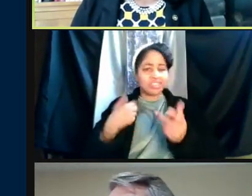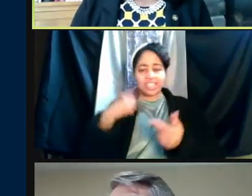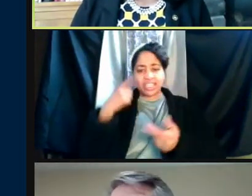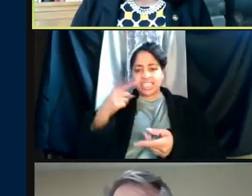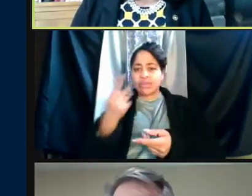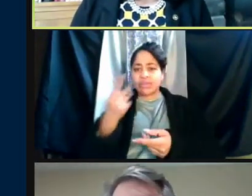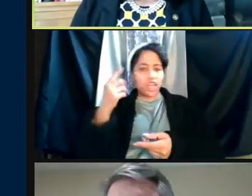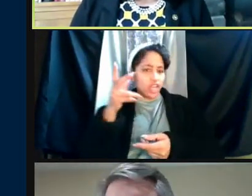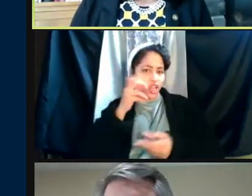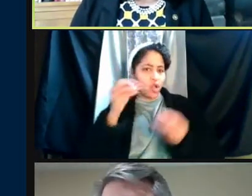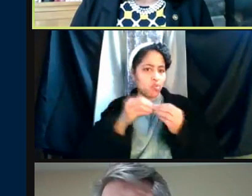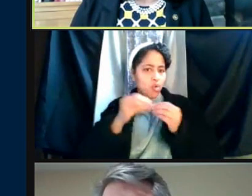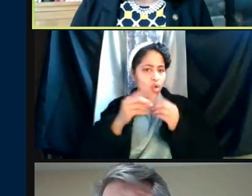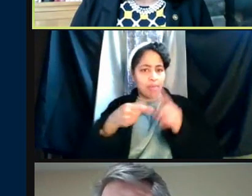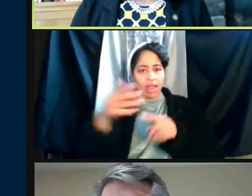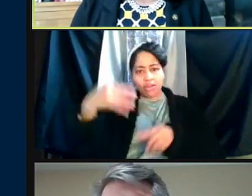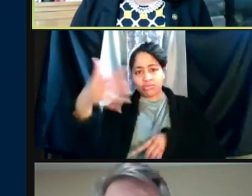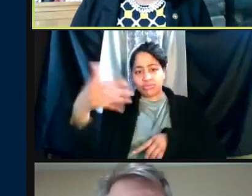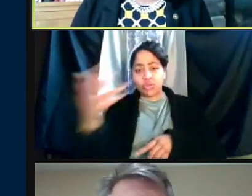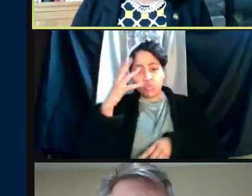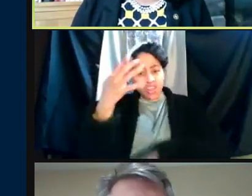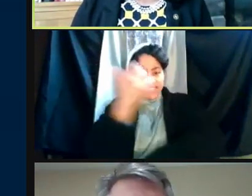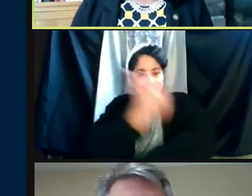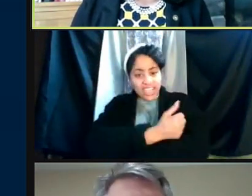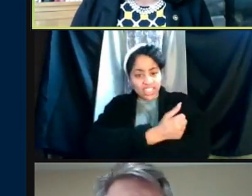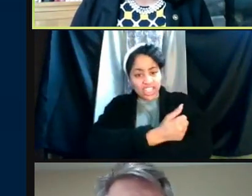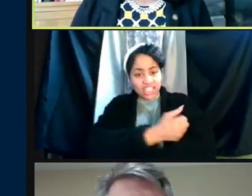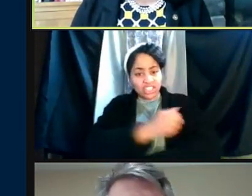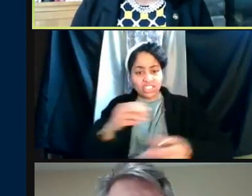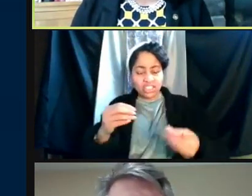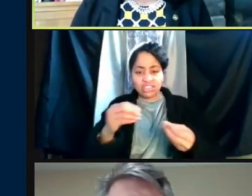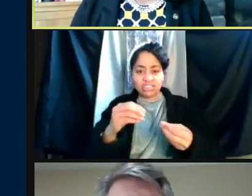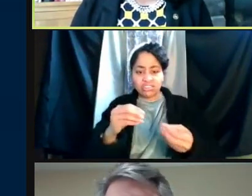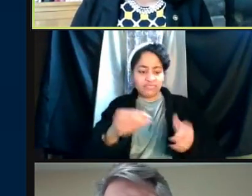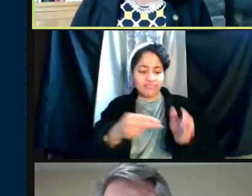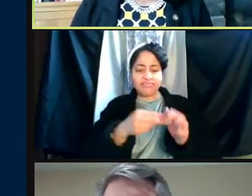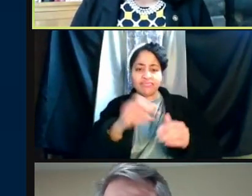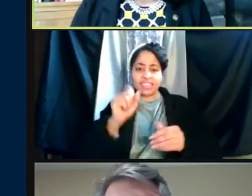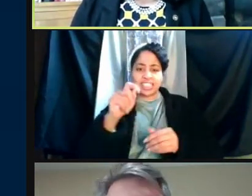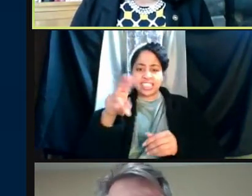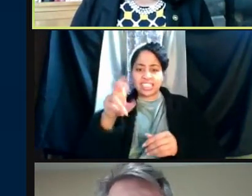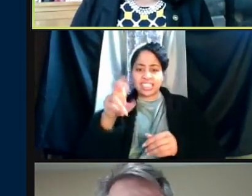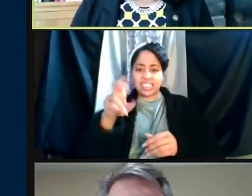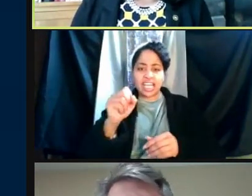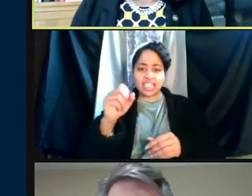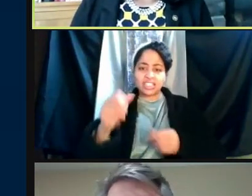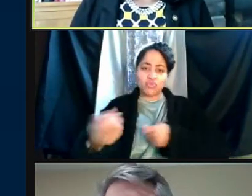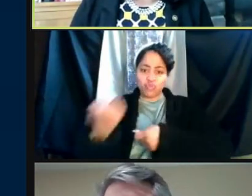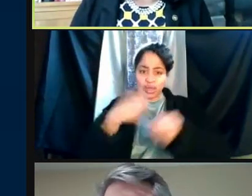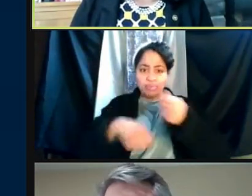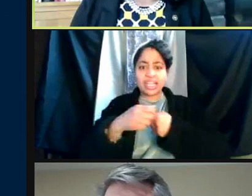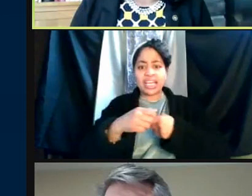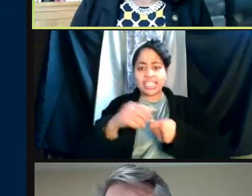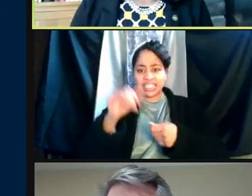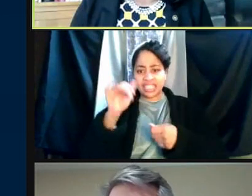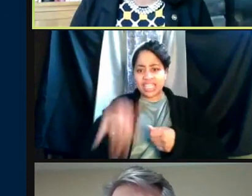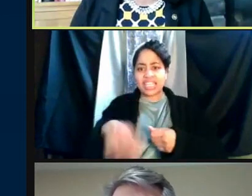more about, but will vaccination status ever replace the need for weekly testing? And this came up this morning.